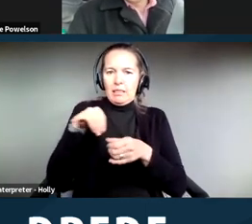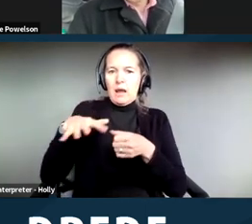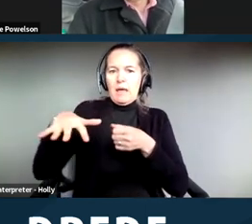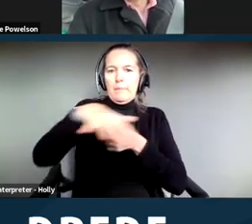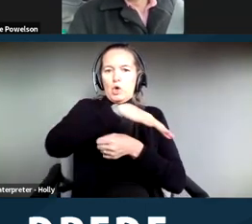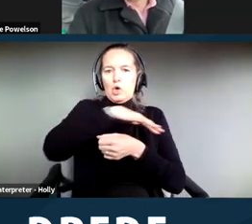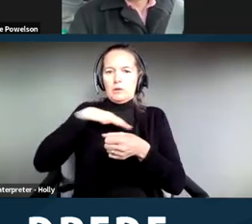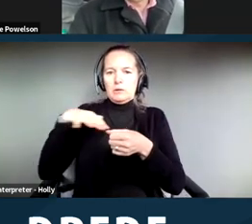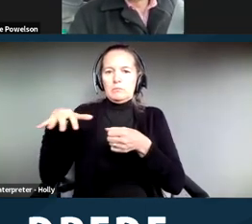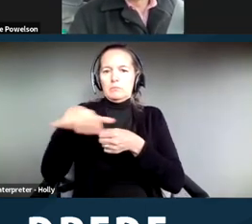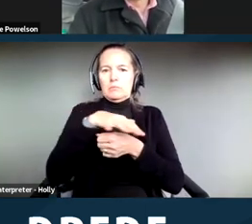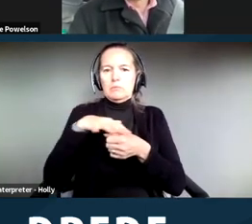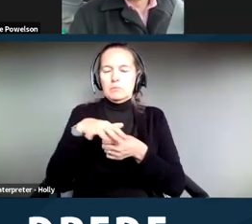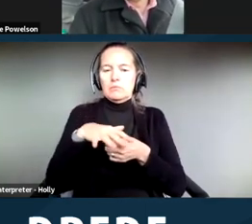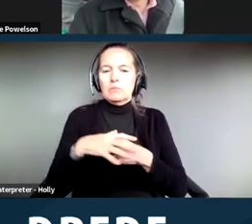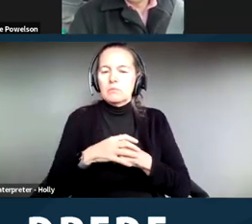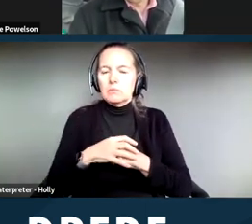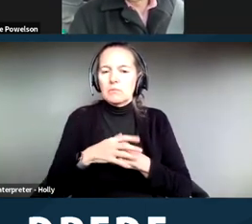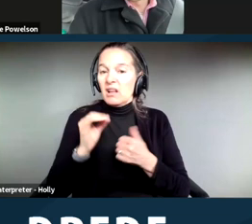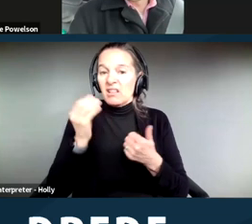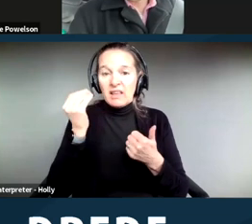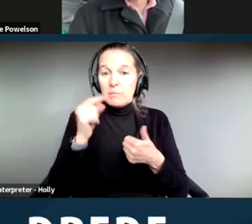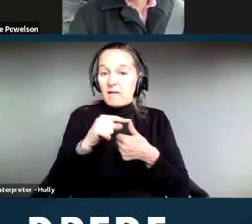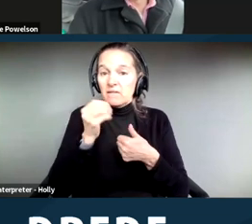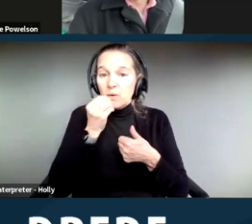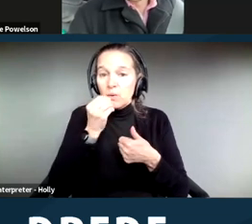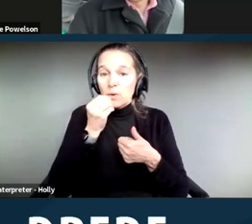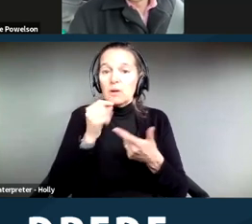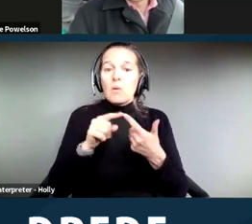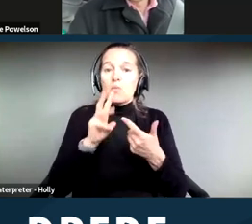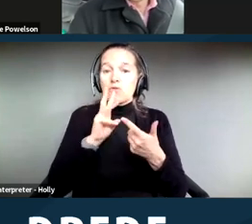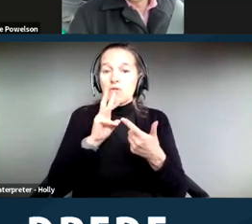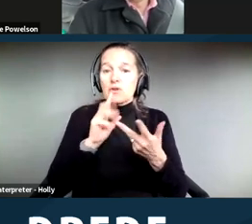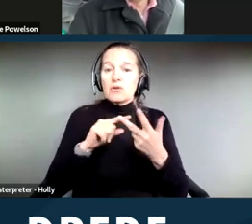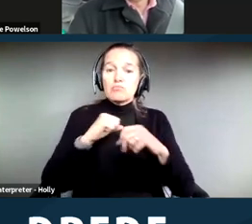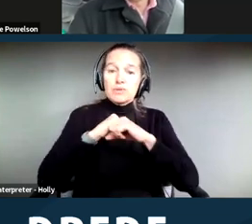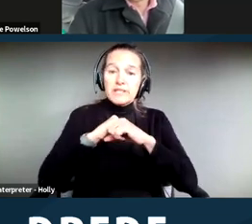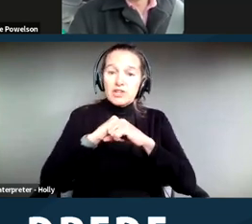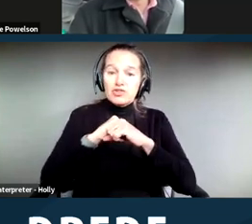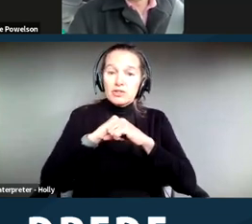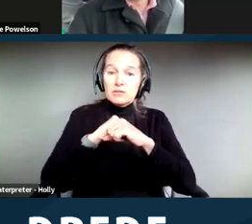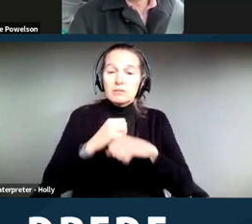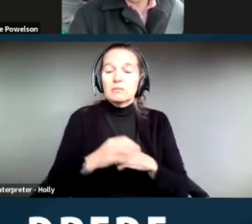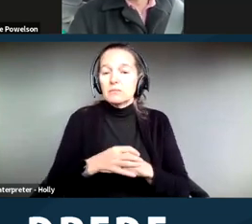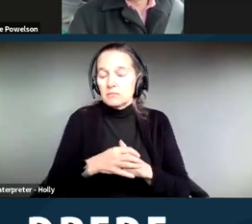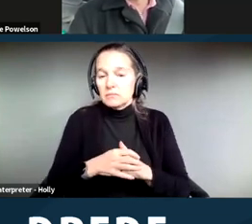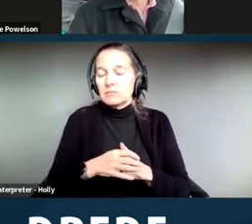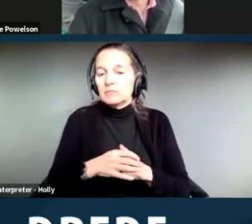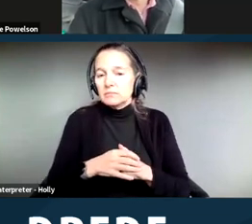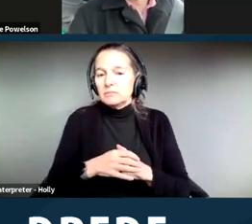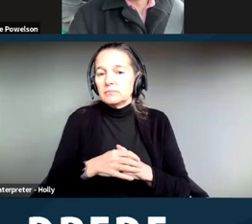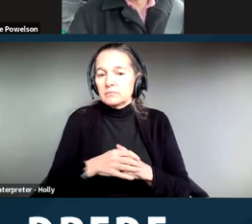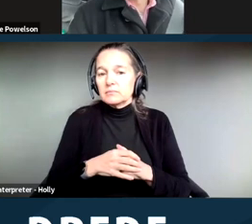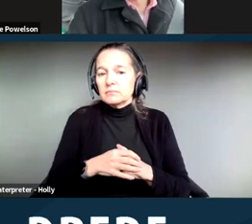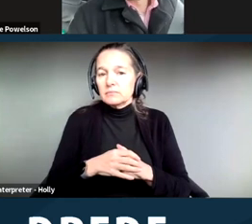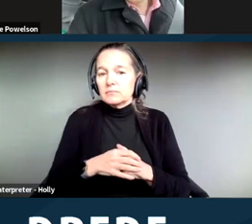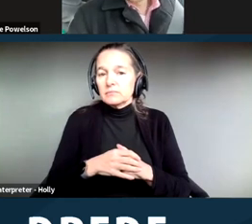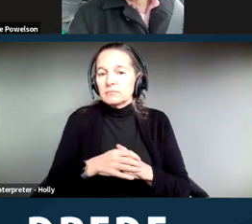bathrooms. Think about food, water, protection, and that's going to put you in a strong position.